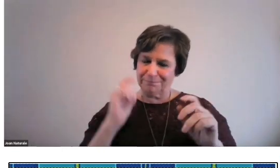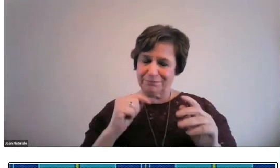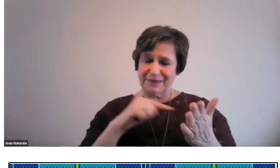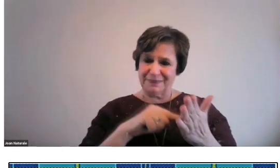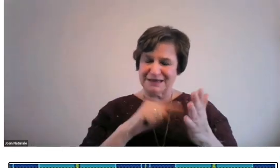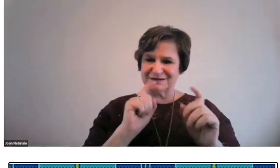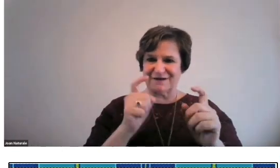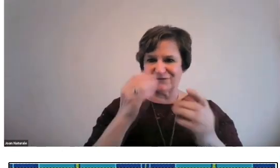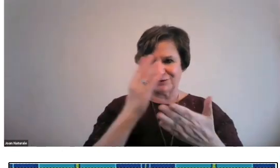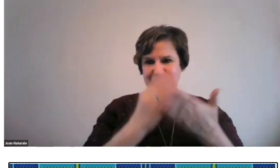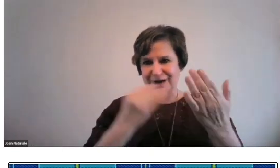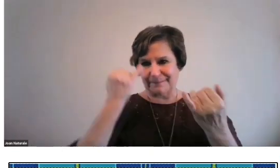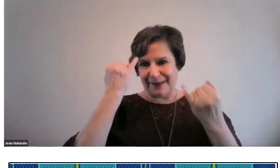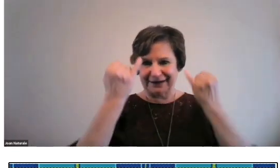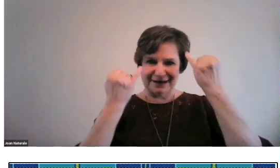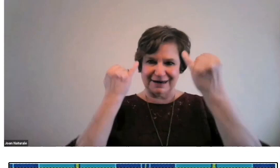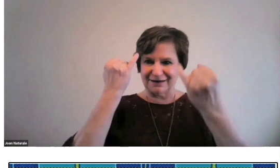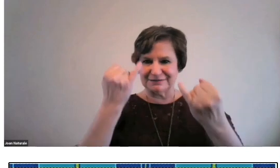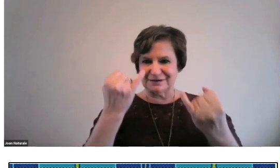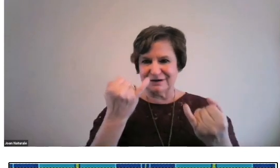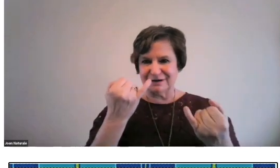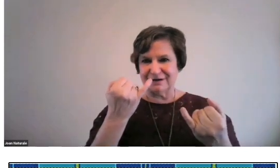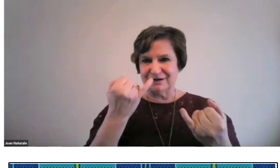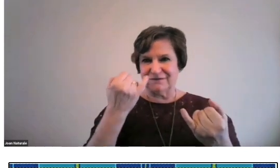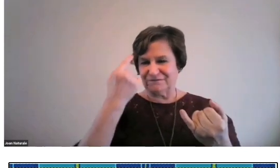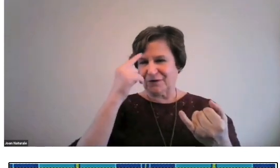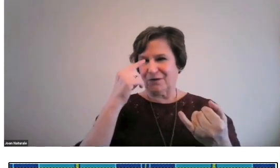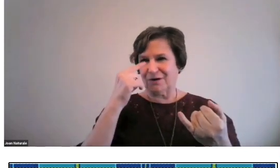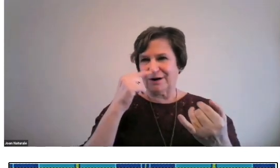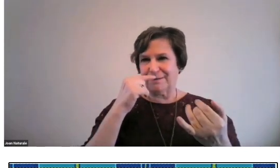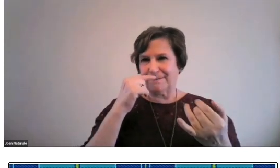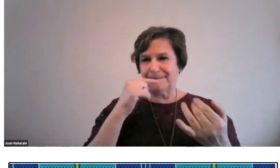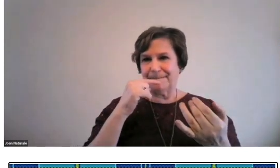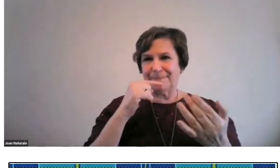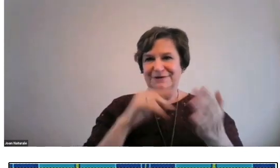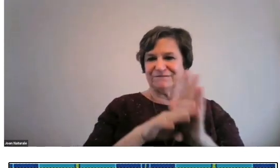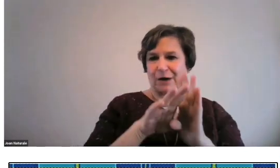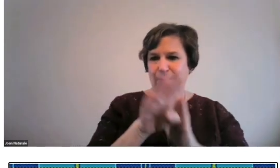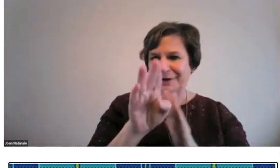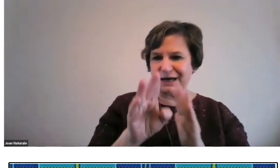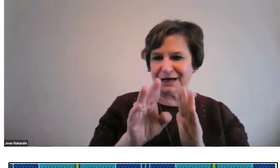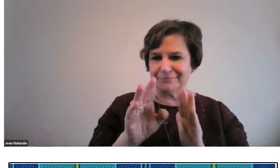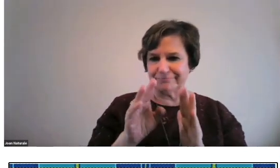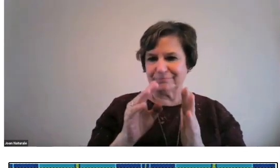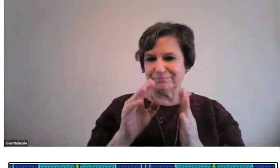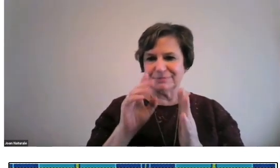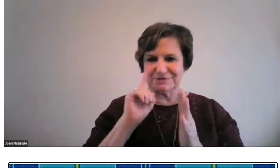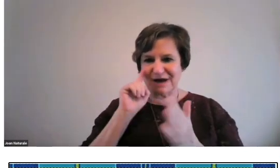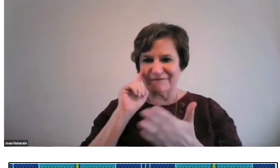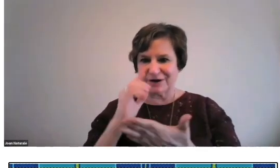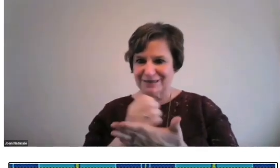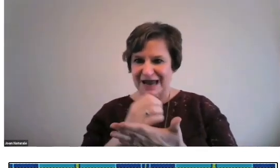And I hope this gives you some ideas for developing deaf collections.